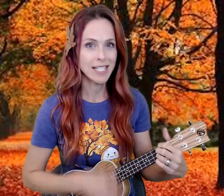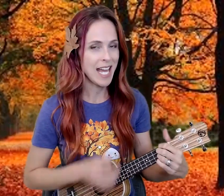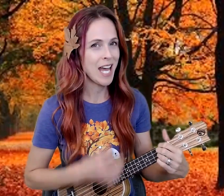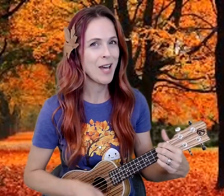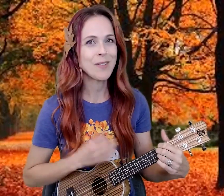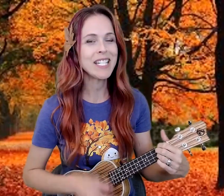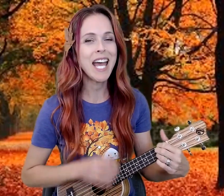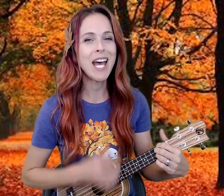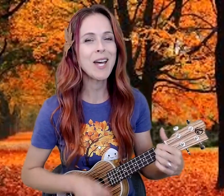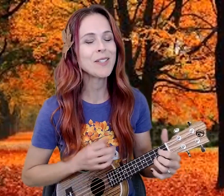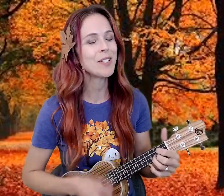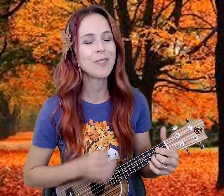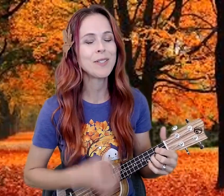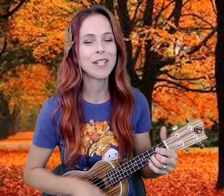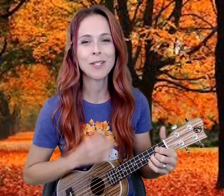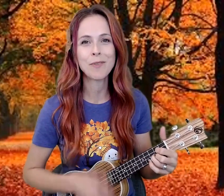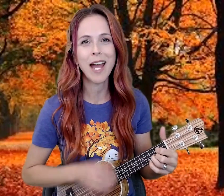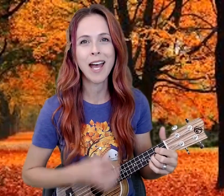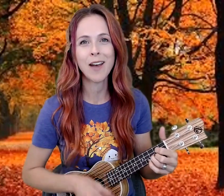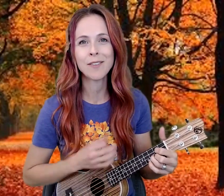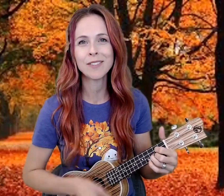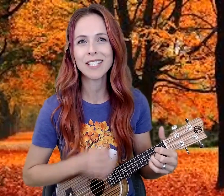down down to the ground.